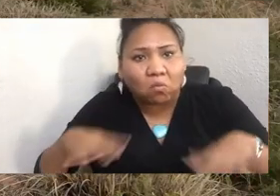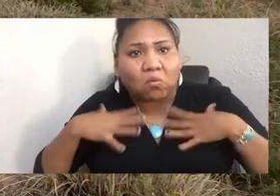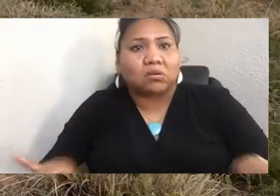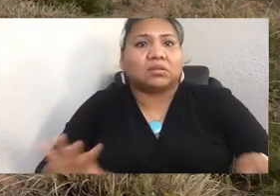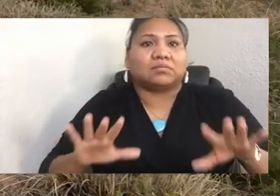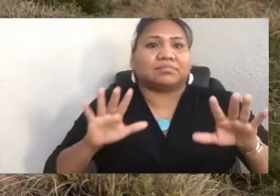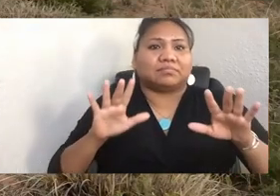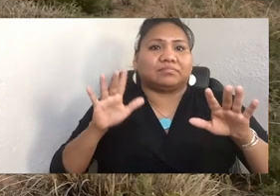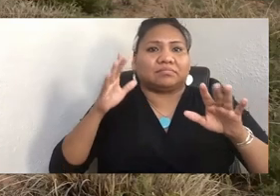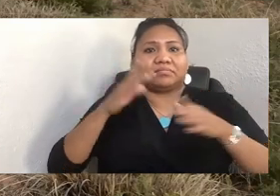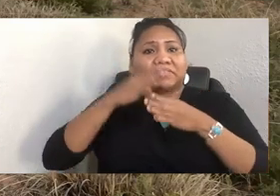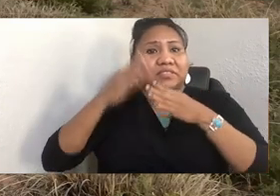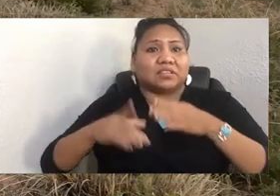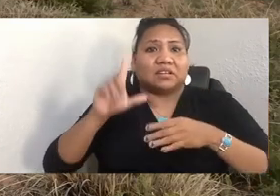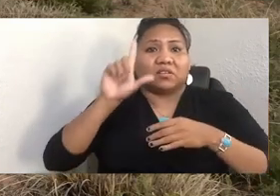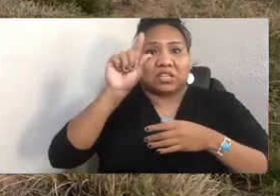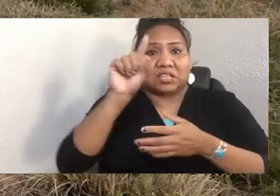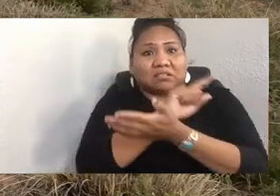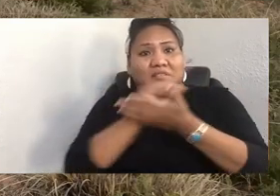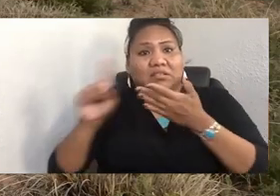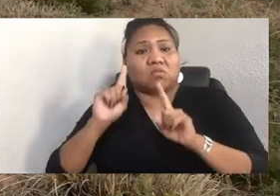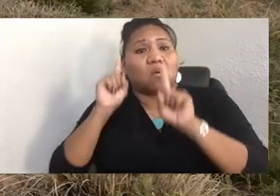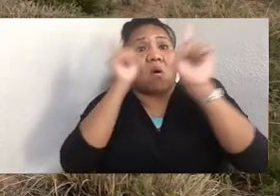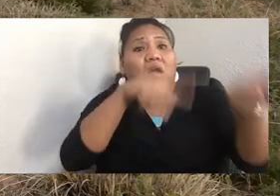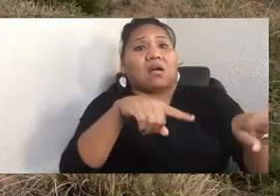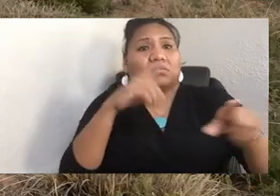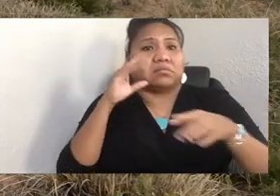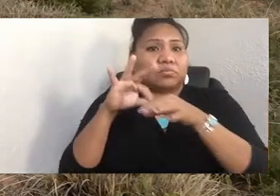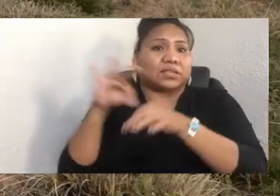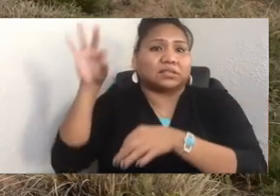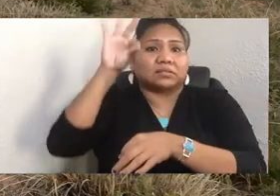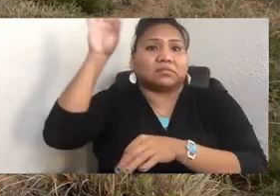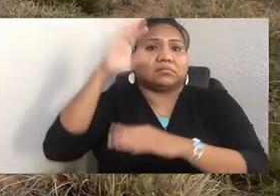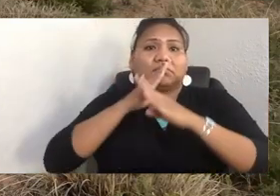fast to learn their own strength. And the eldest will spend four nights in the woods